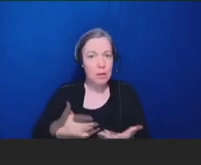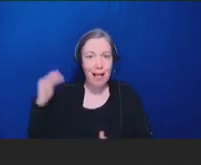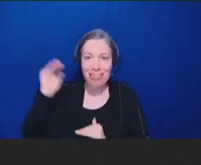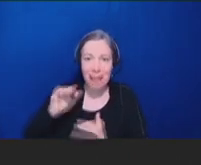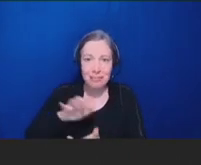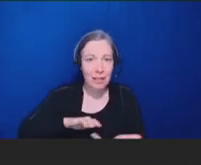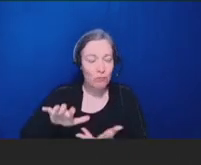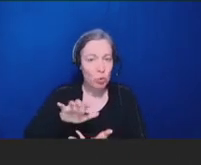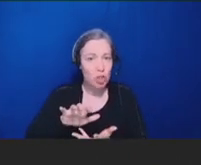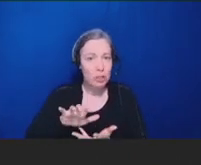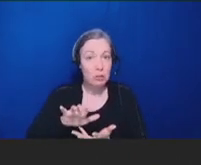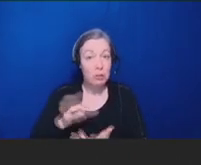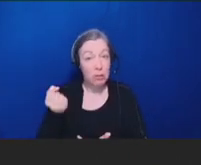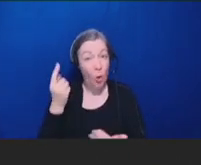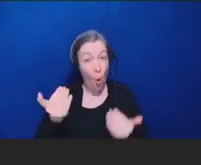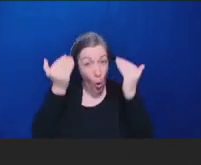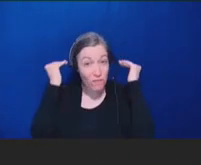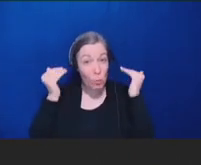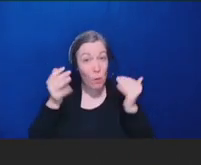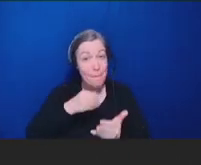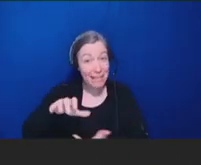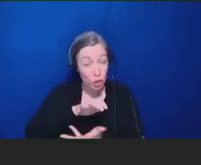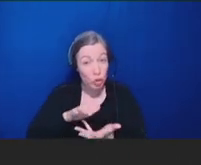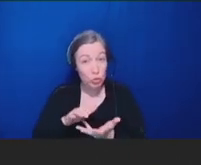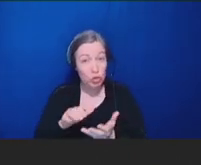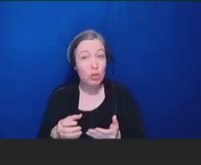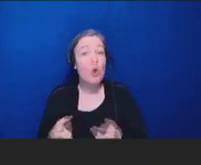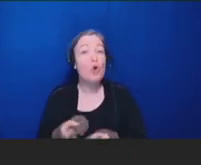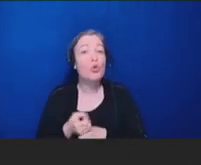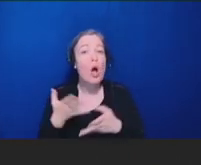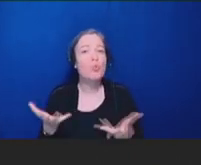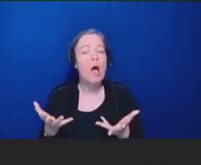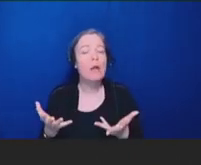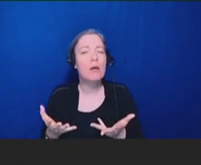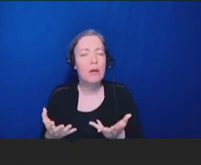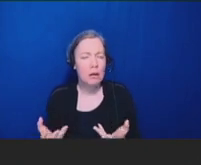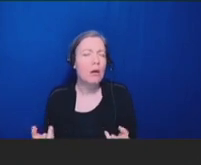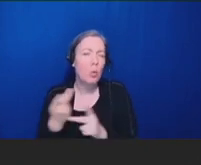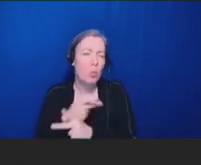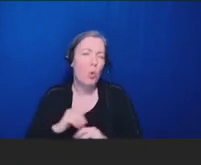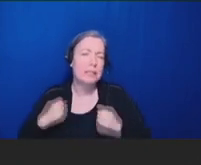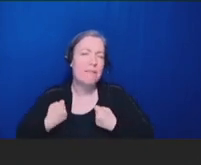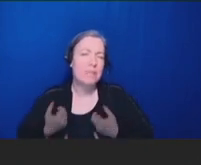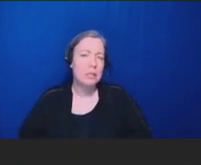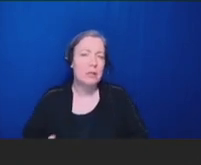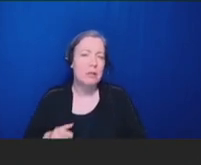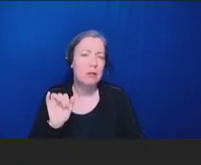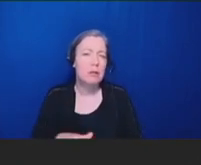more fatigue. Next slide, please. And, again, I'm also concerned that not only